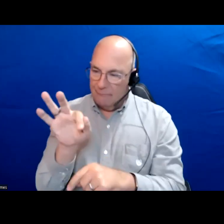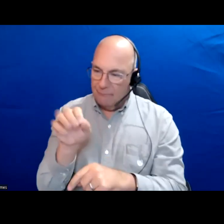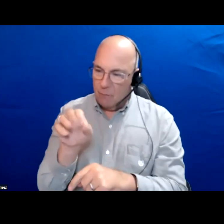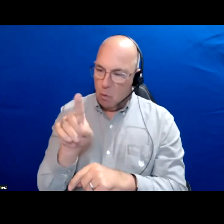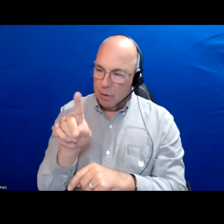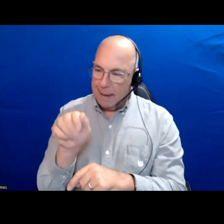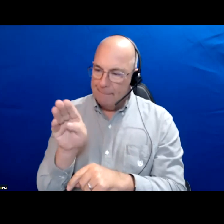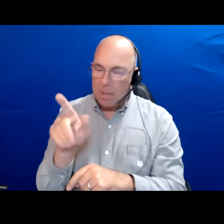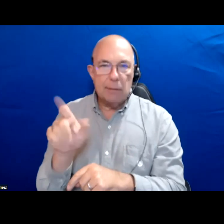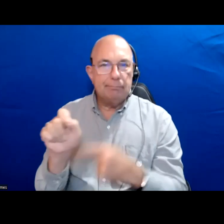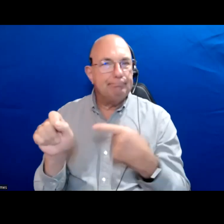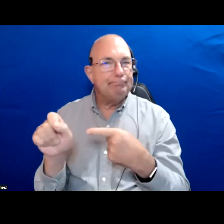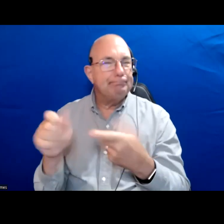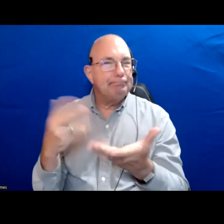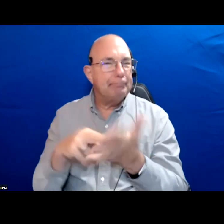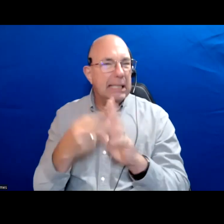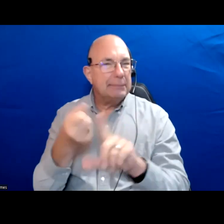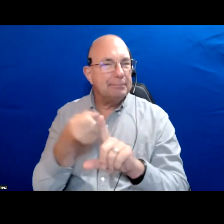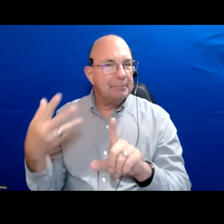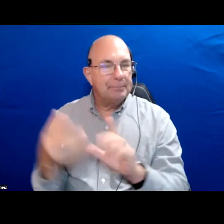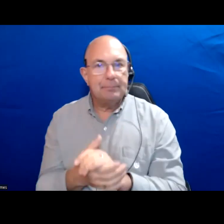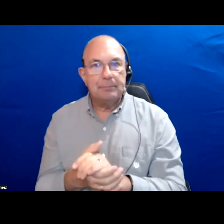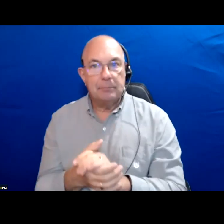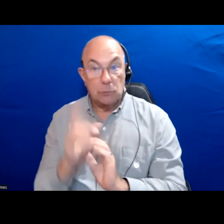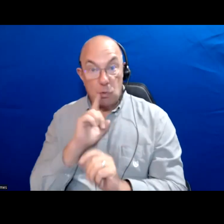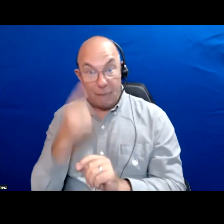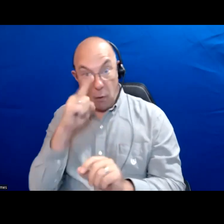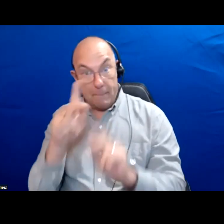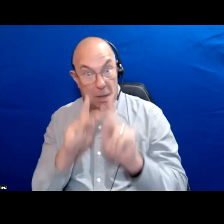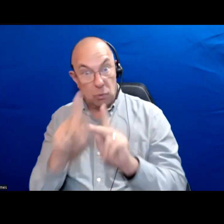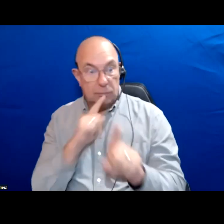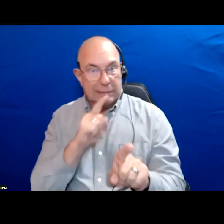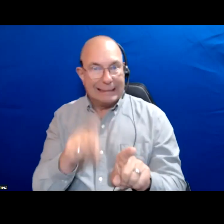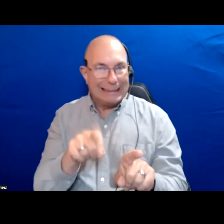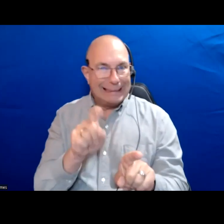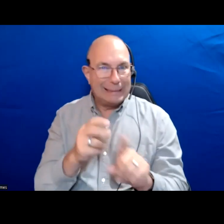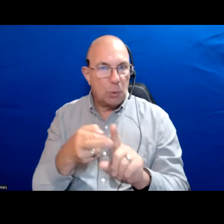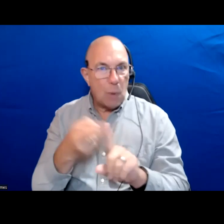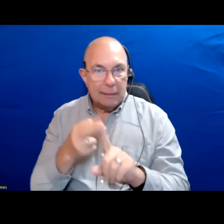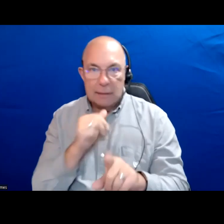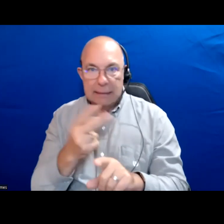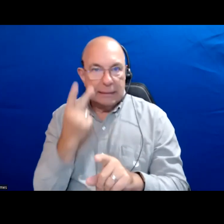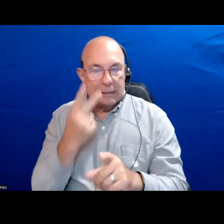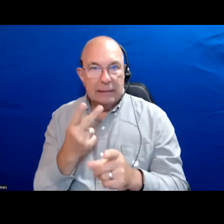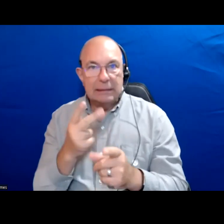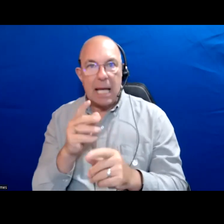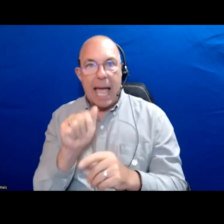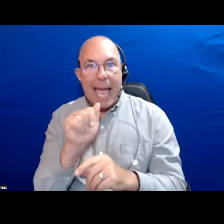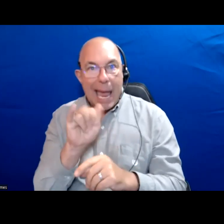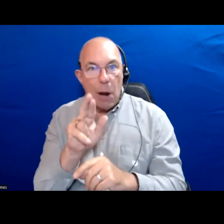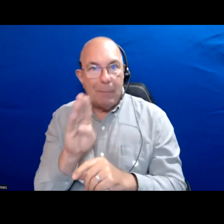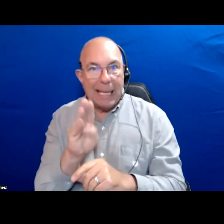as just making sure that housing who do not see more air B&Bs out there.